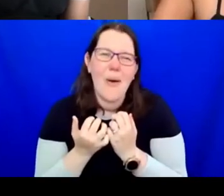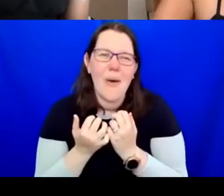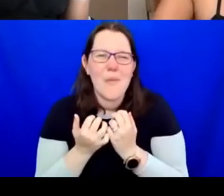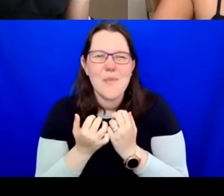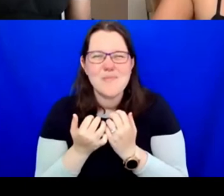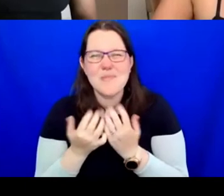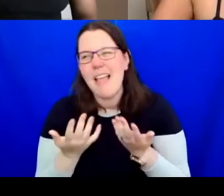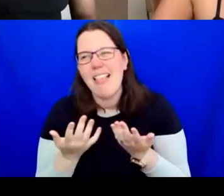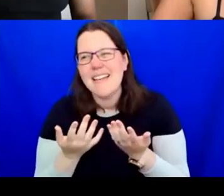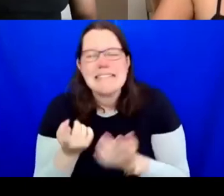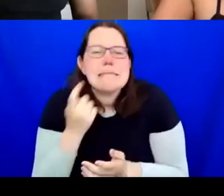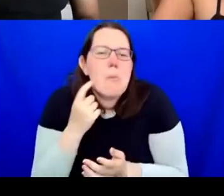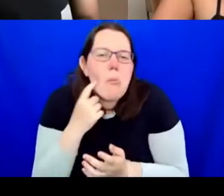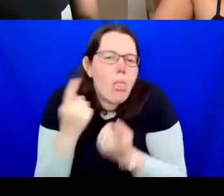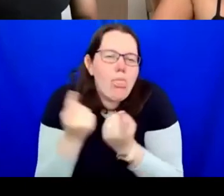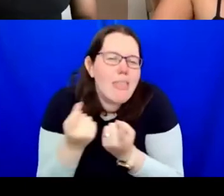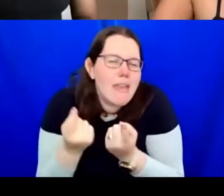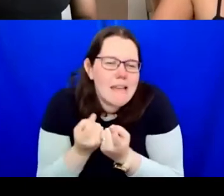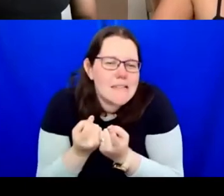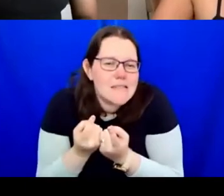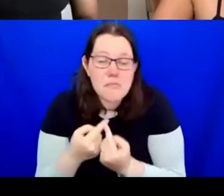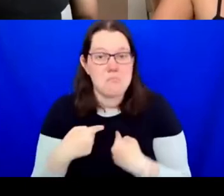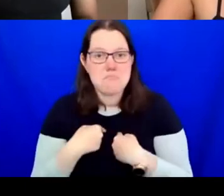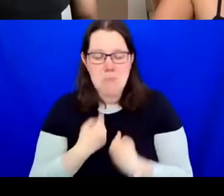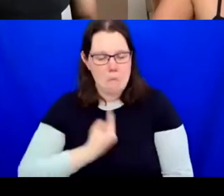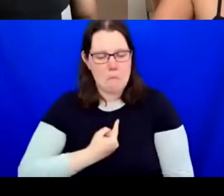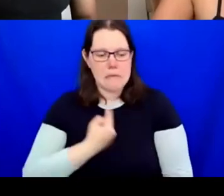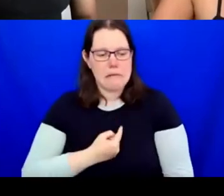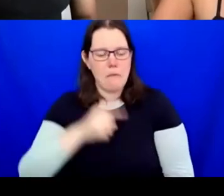I actually turned it around and give a big bit of research called person centred design